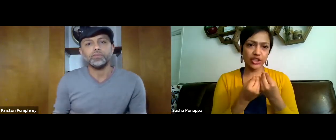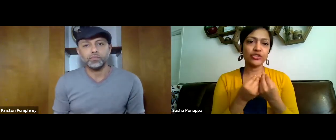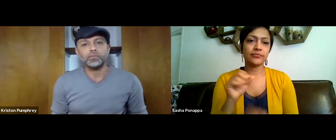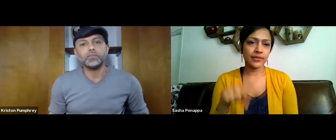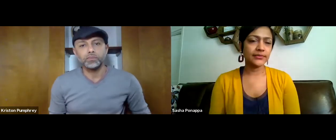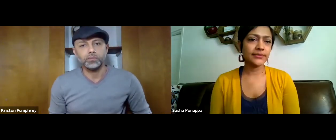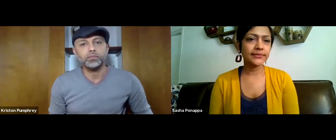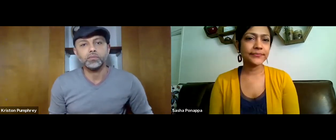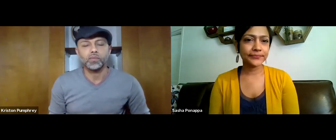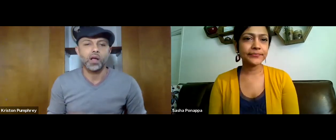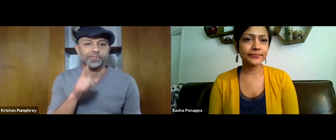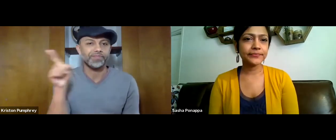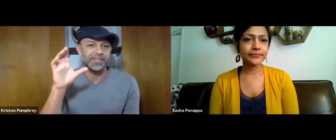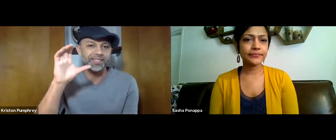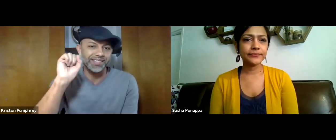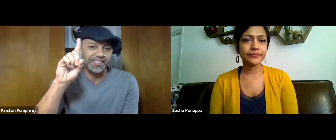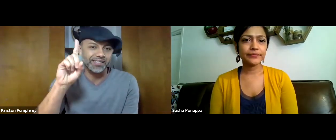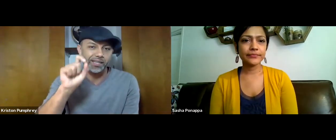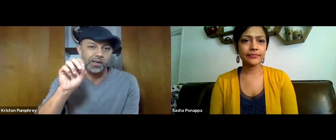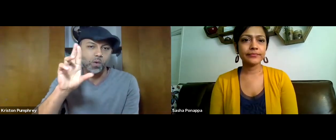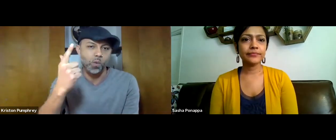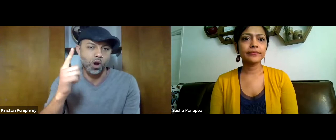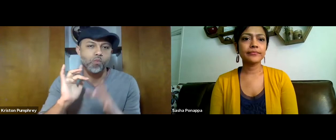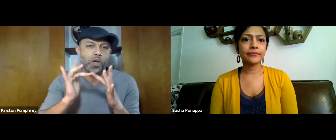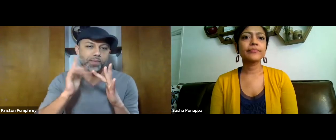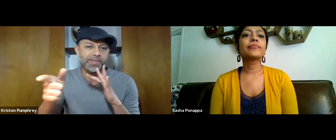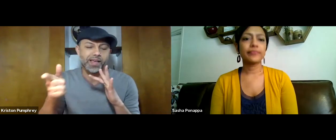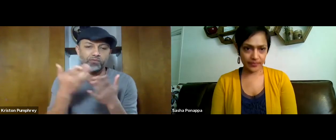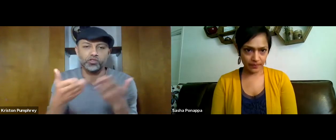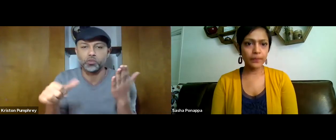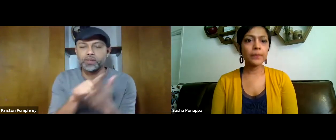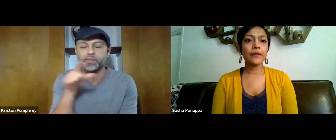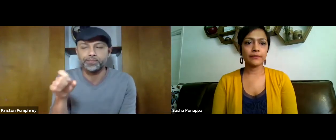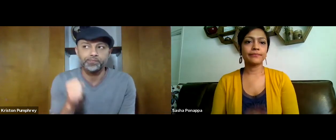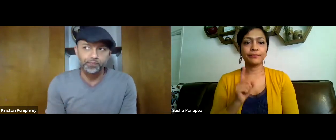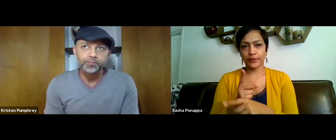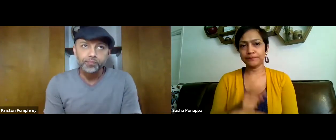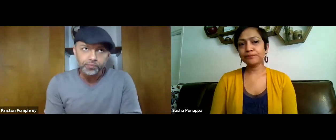But this specific resource that we're talking about is for COVID-19 assistance for organizations